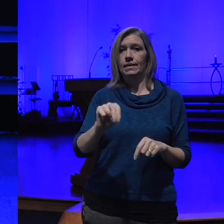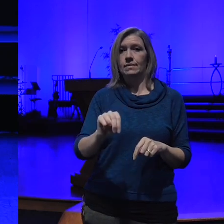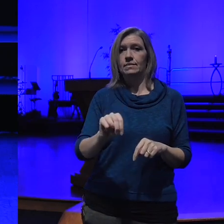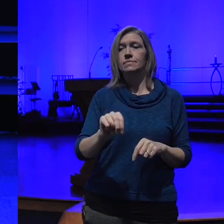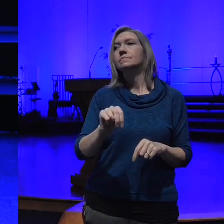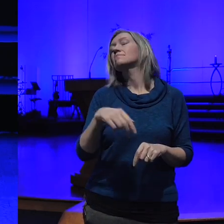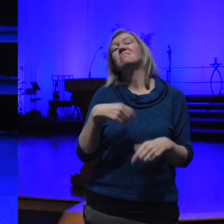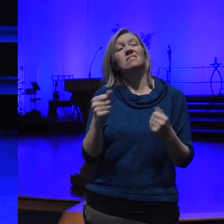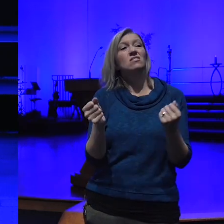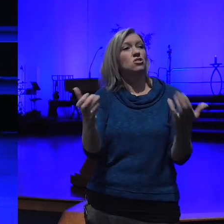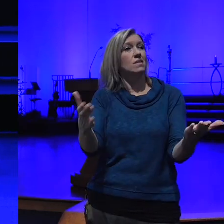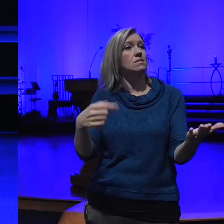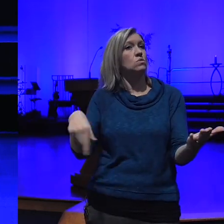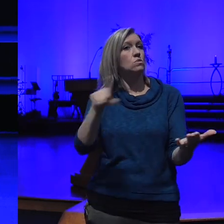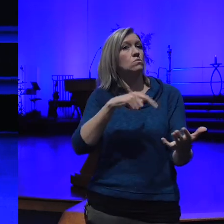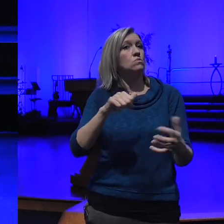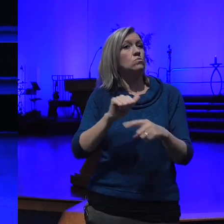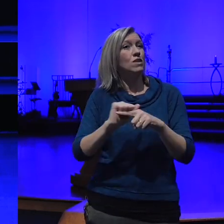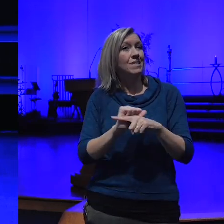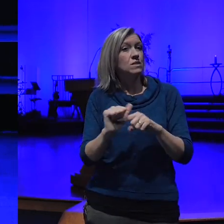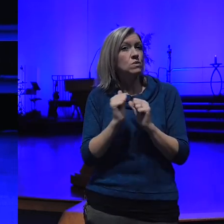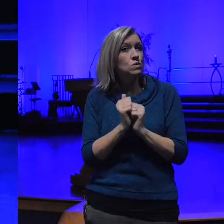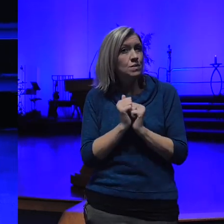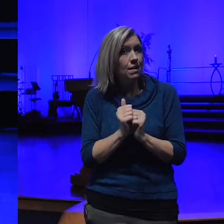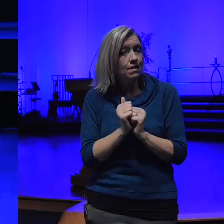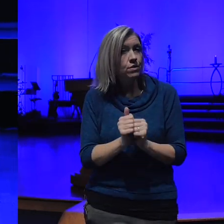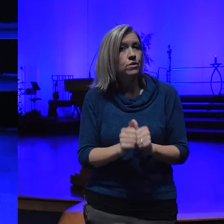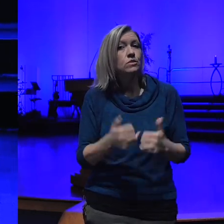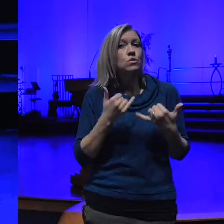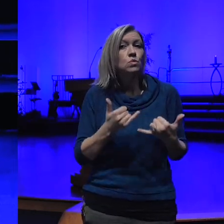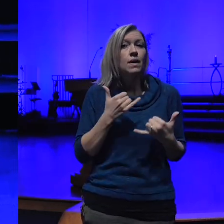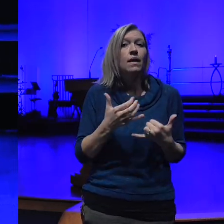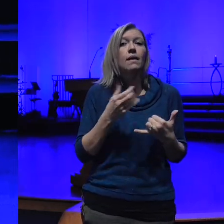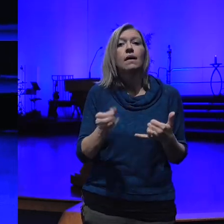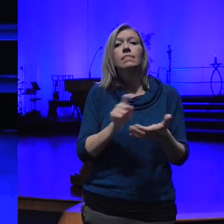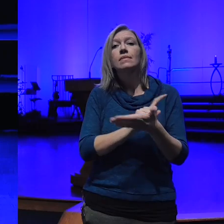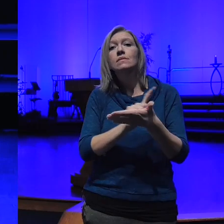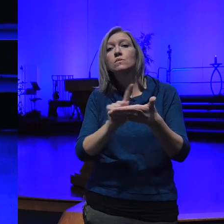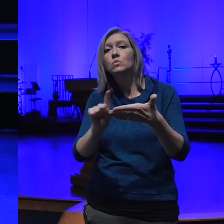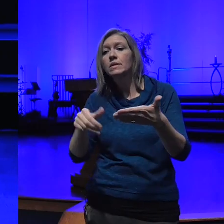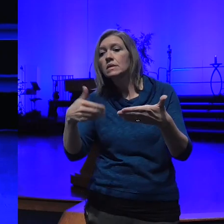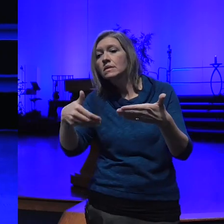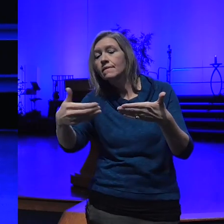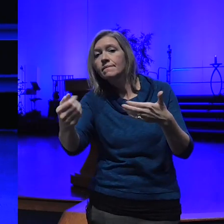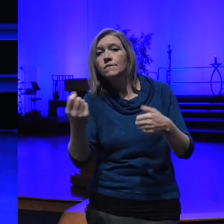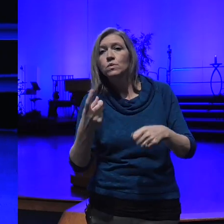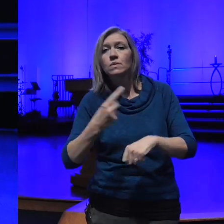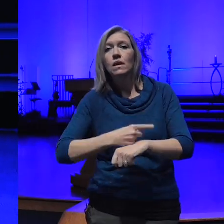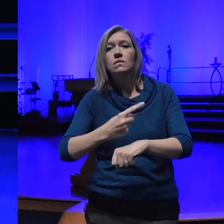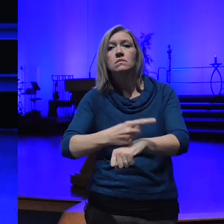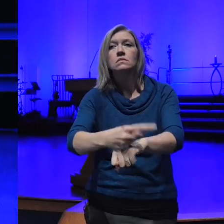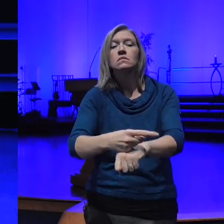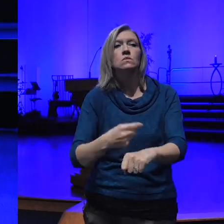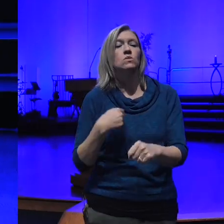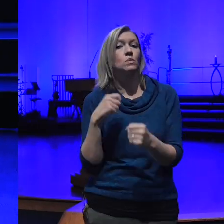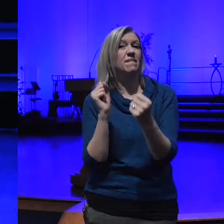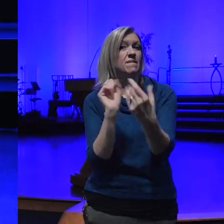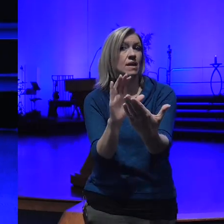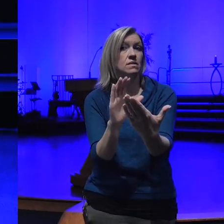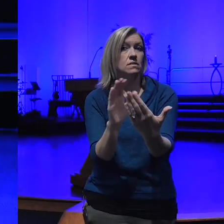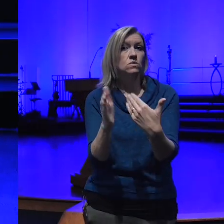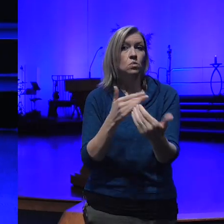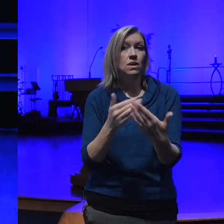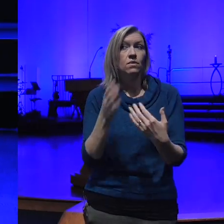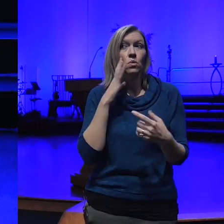this together today and over the next week as we Face whatever it is we Face together as a way of